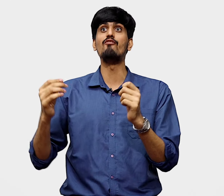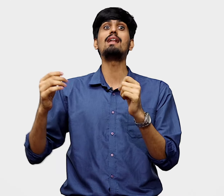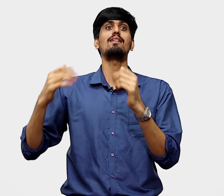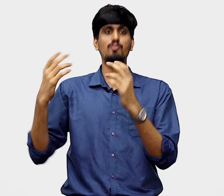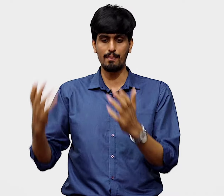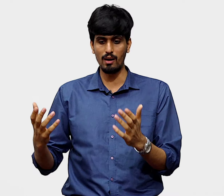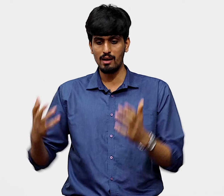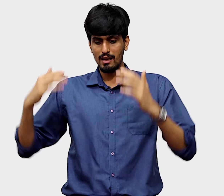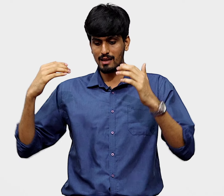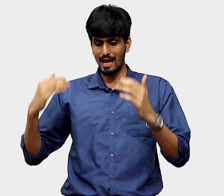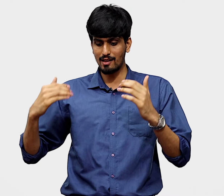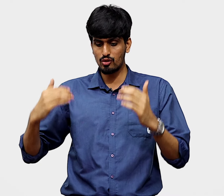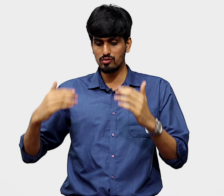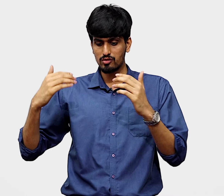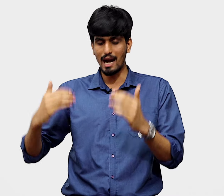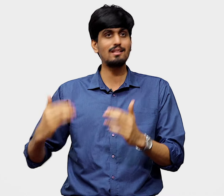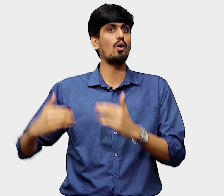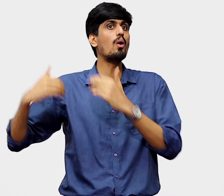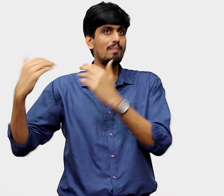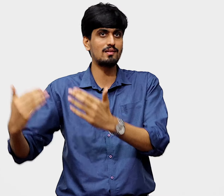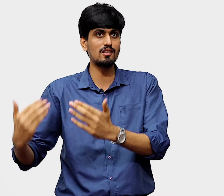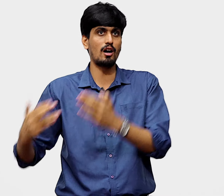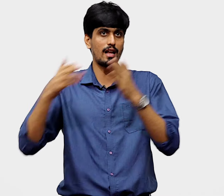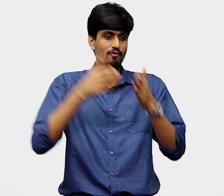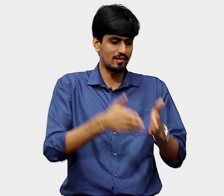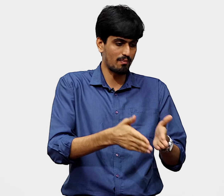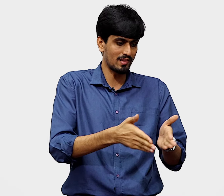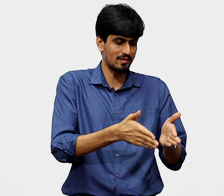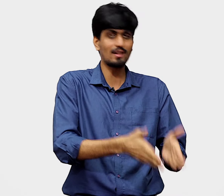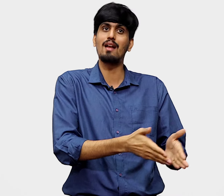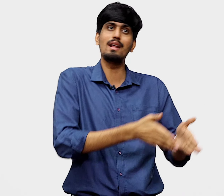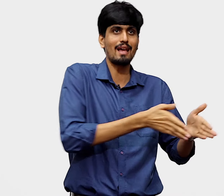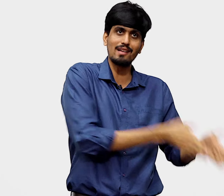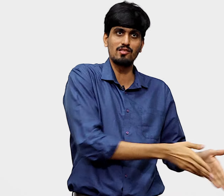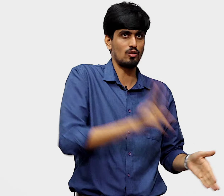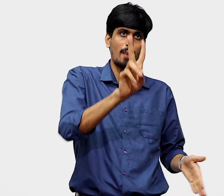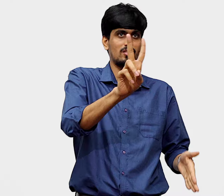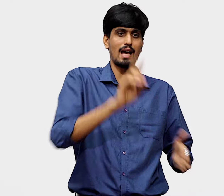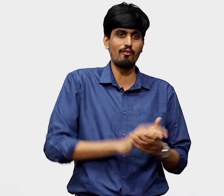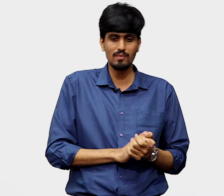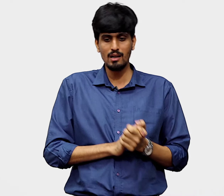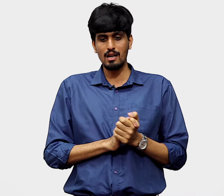very rich people can either choose to start their own business or invest in businesses that already exist, two options they have.